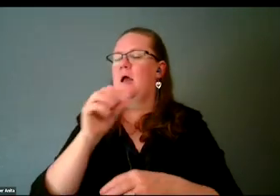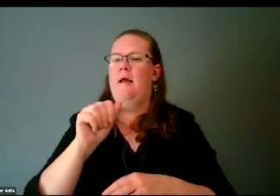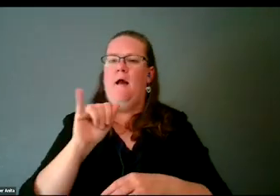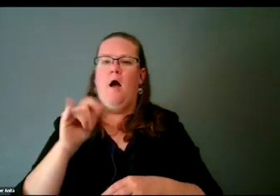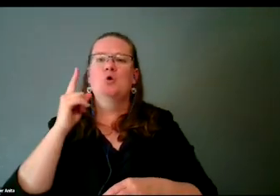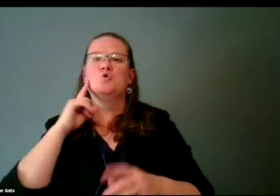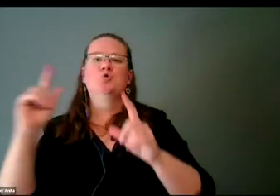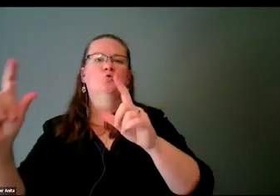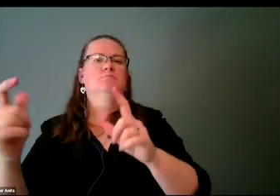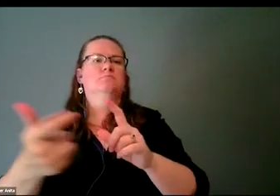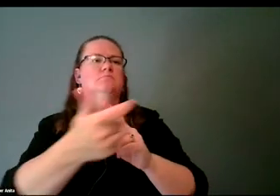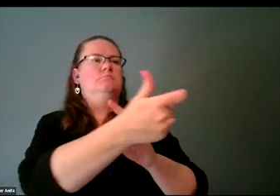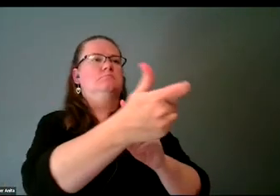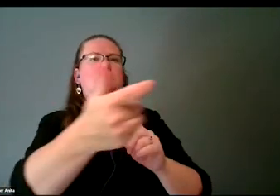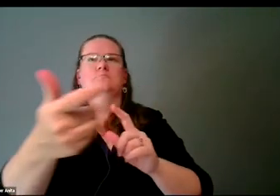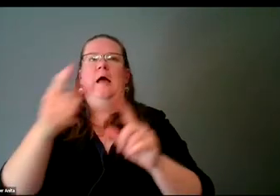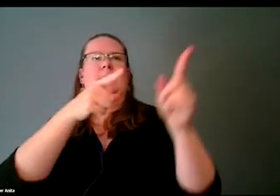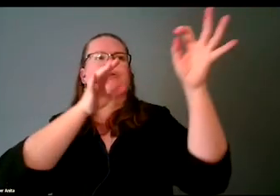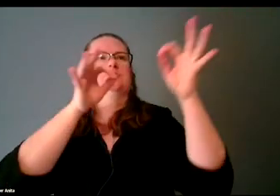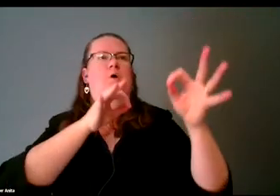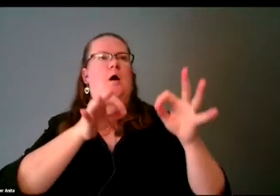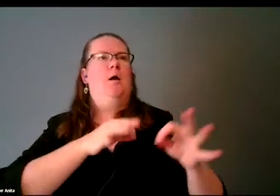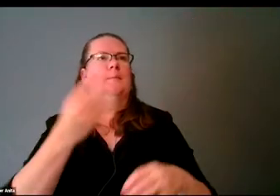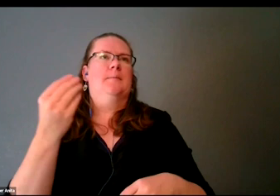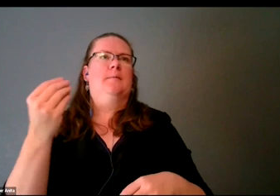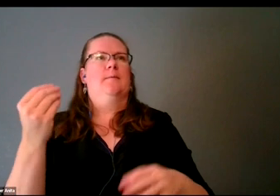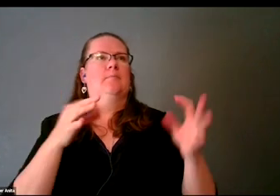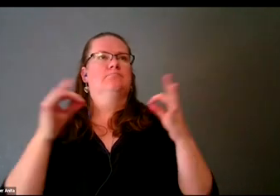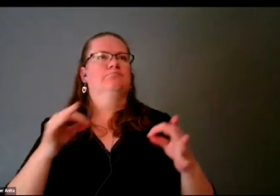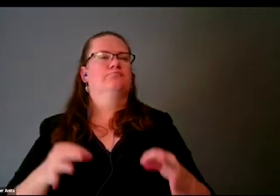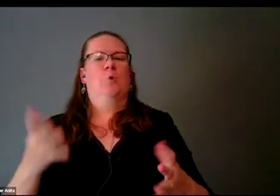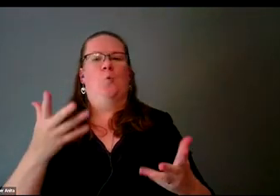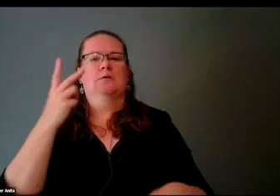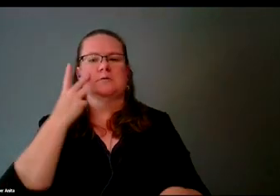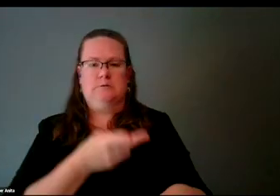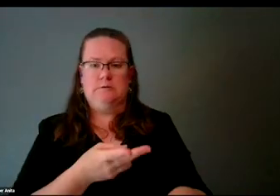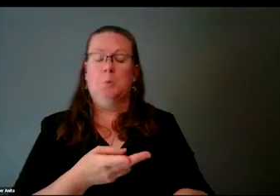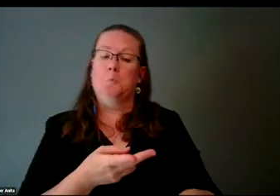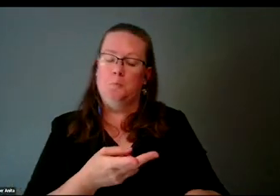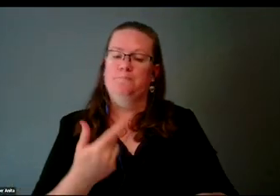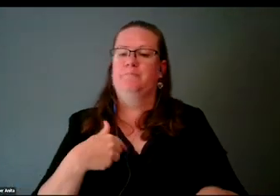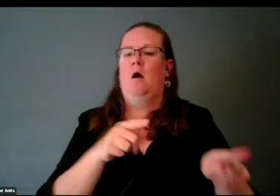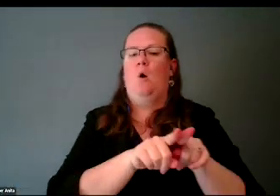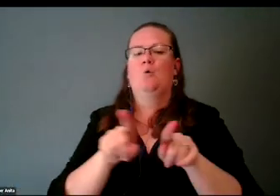are pointing that app device towards. Then I also did-- I didn't help contribute to this,